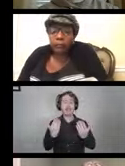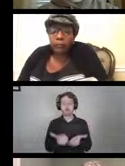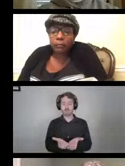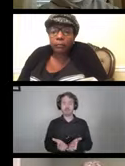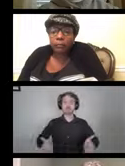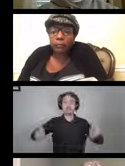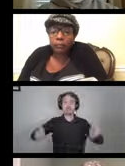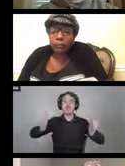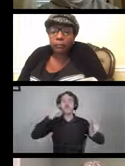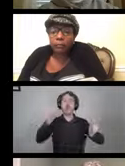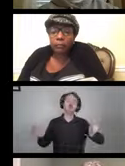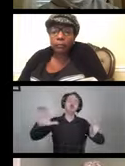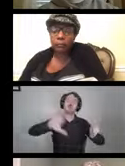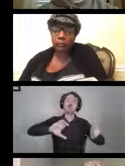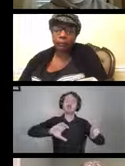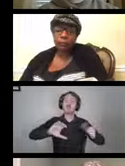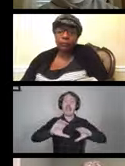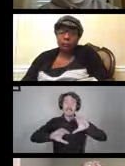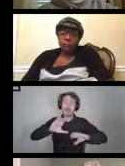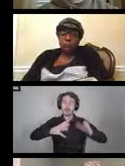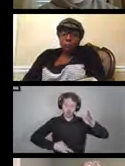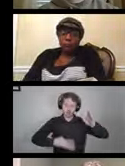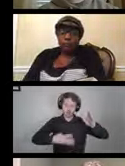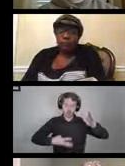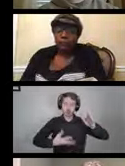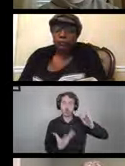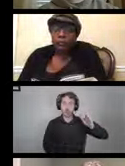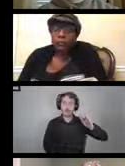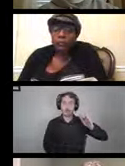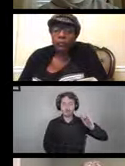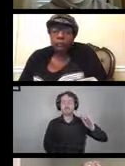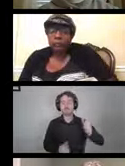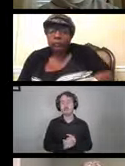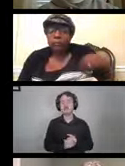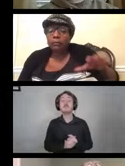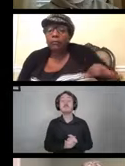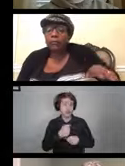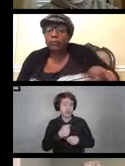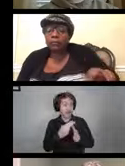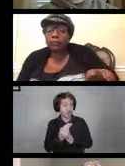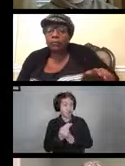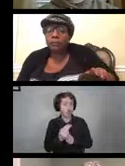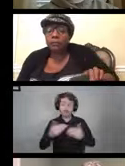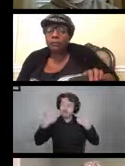Be mindful if appropriate as indicated by the label. Don't just dump your chemicals.